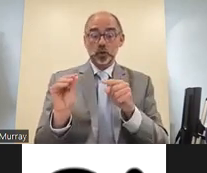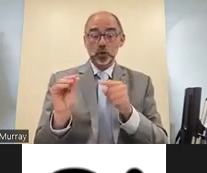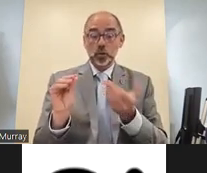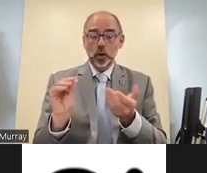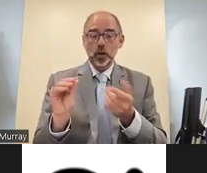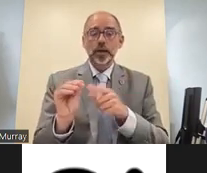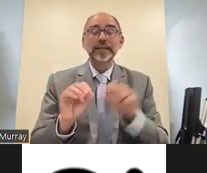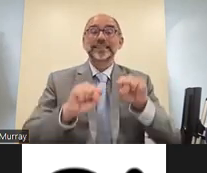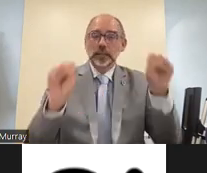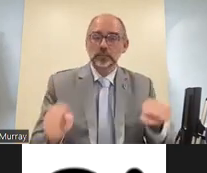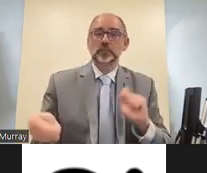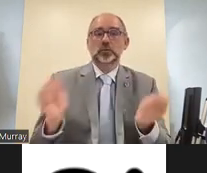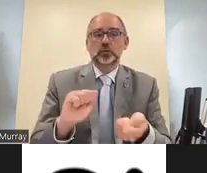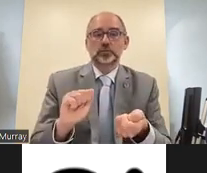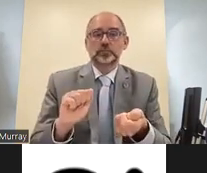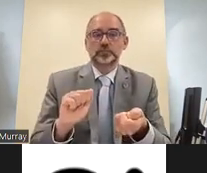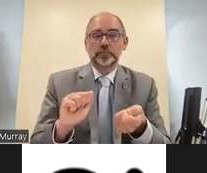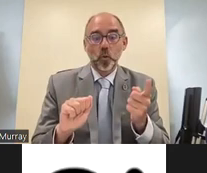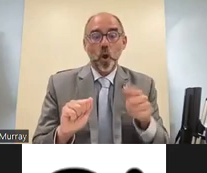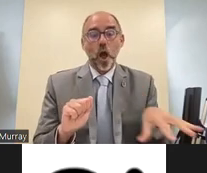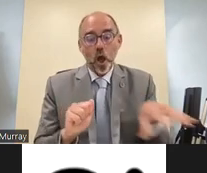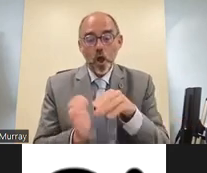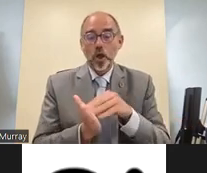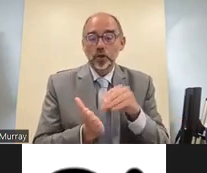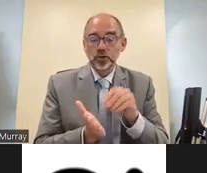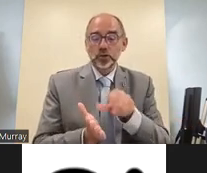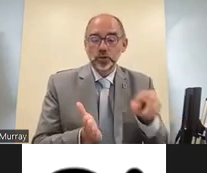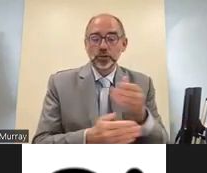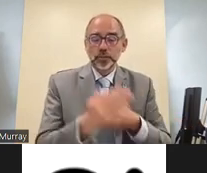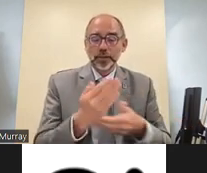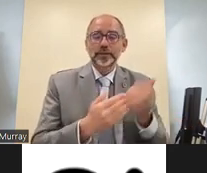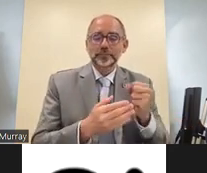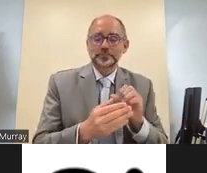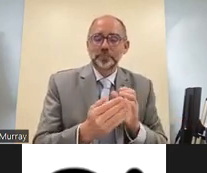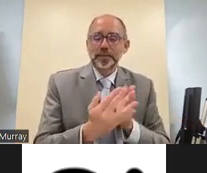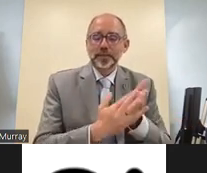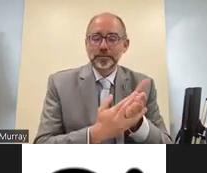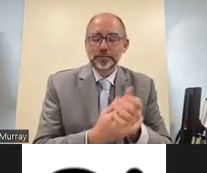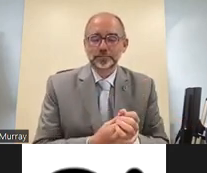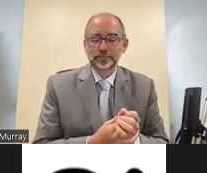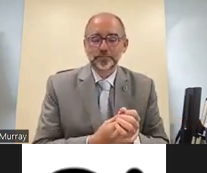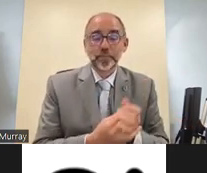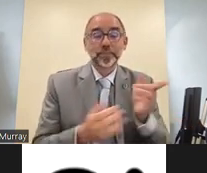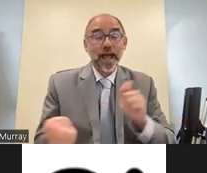requires system-wide change to ensure learning is accessible for all learners as part of this change